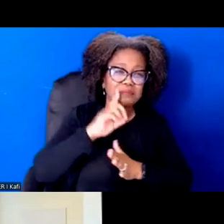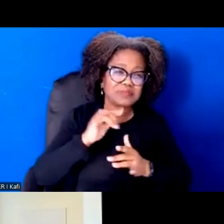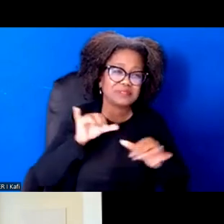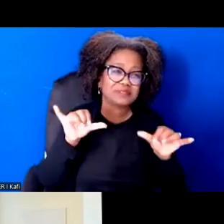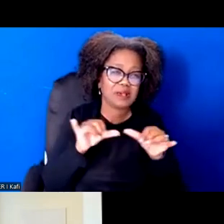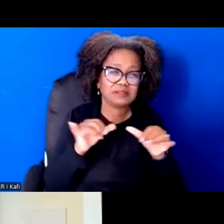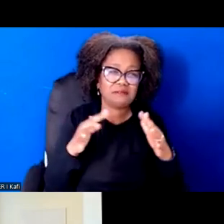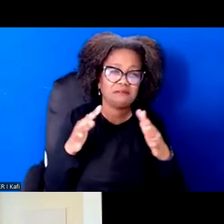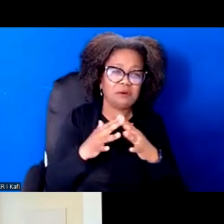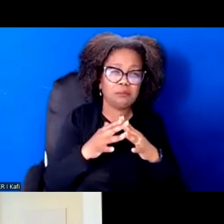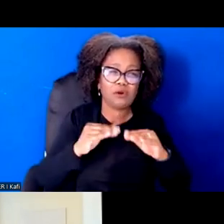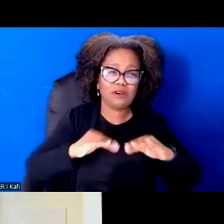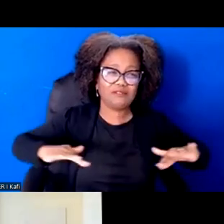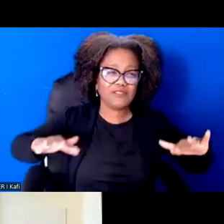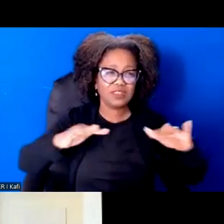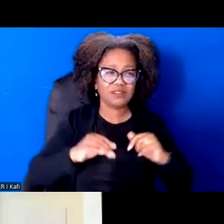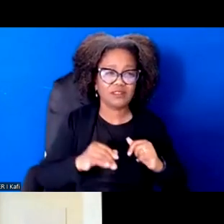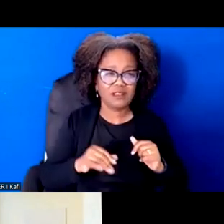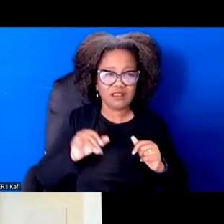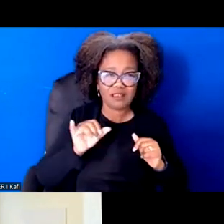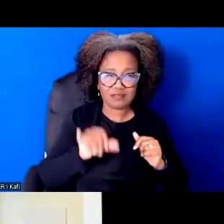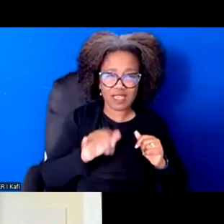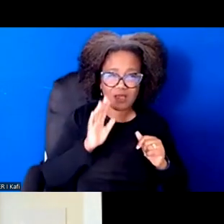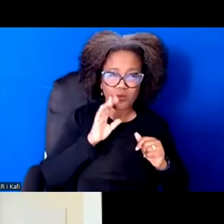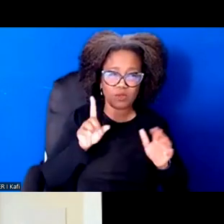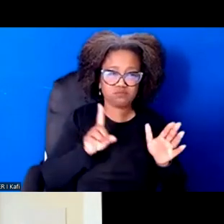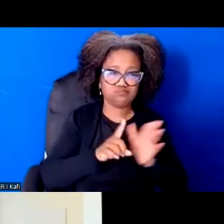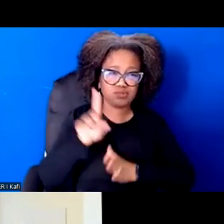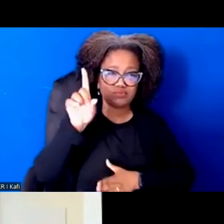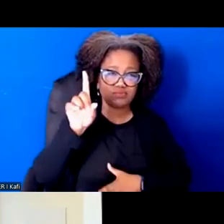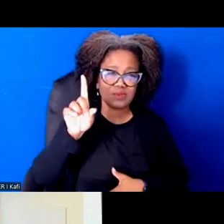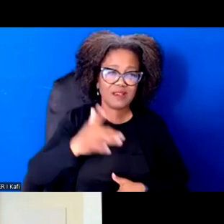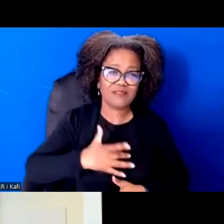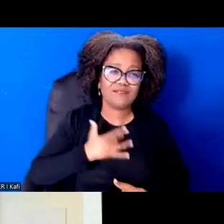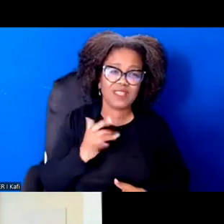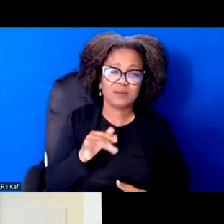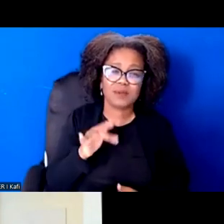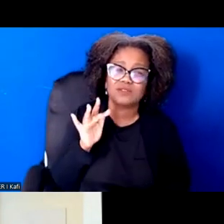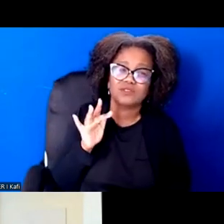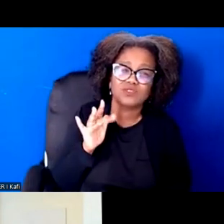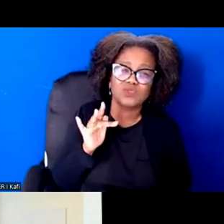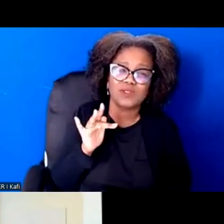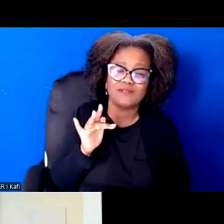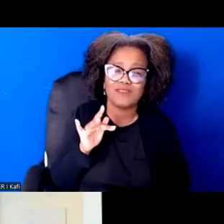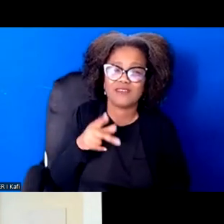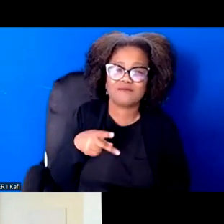the heat is going to be half the heat of the sun. We're going to do that this decade.